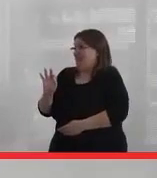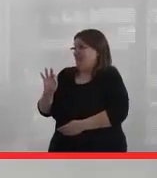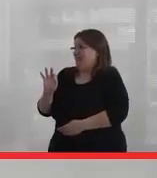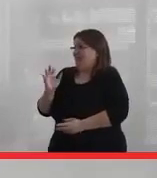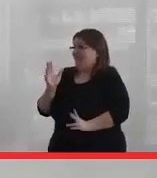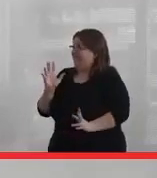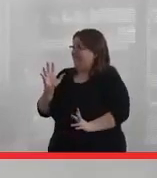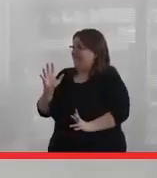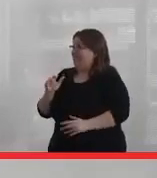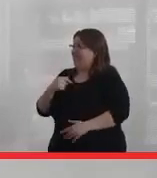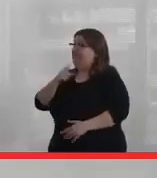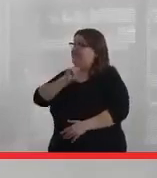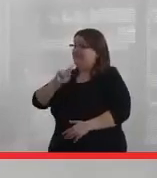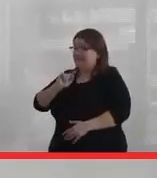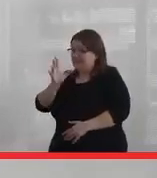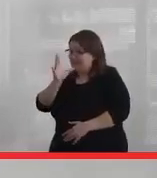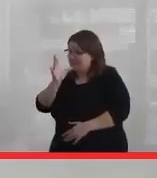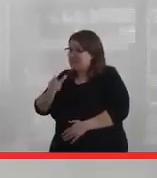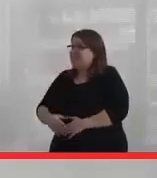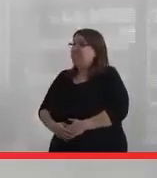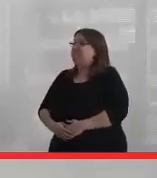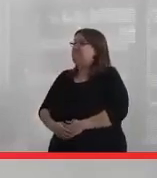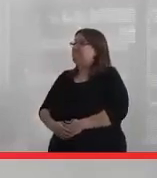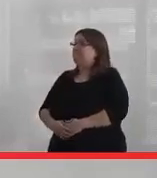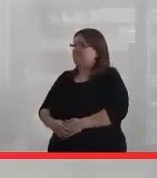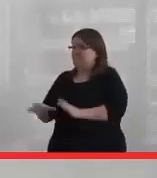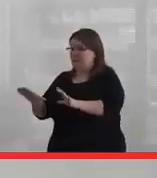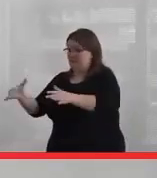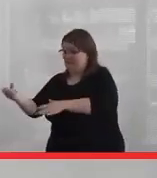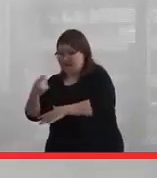And I was a single mom. But I was asked to hold the seat,